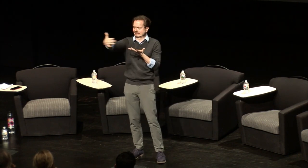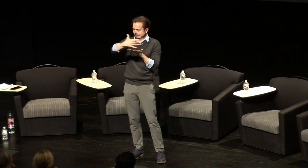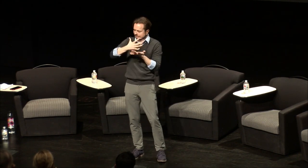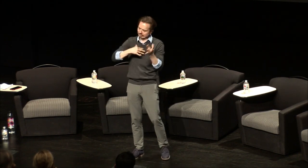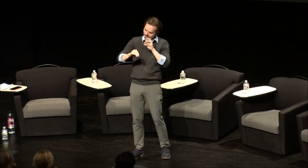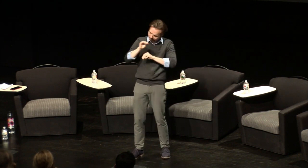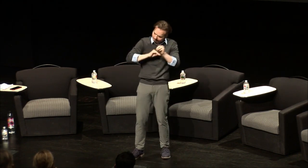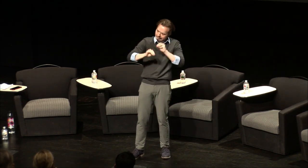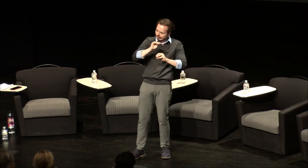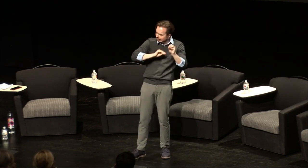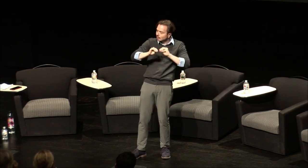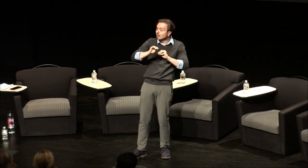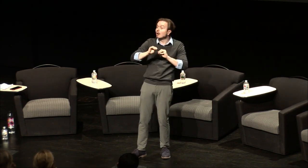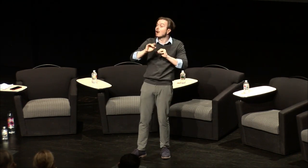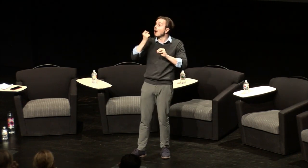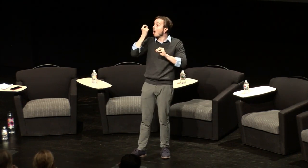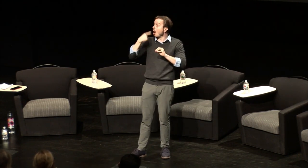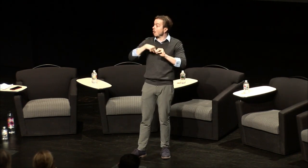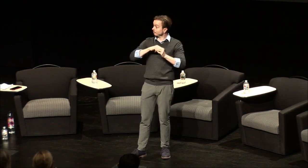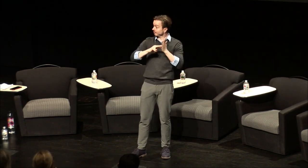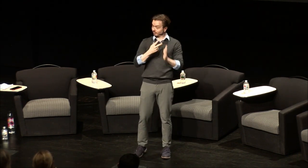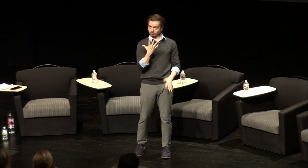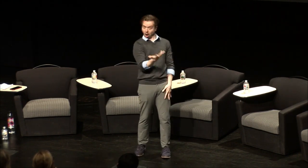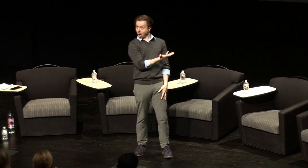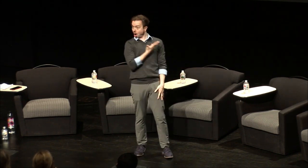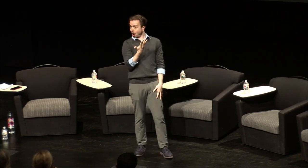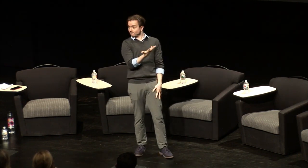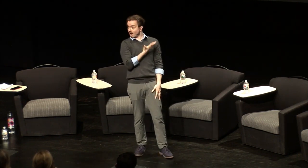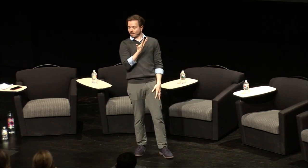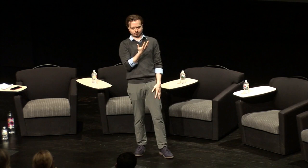the hearing community and figure out how that will fit in so we we've worked